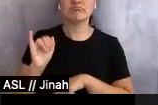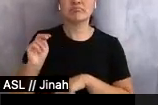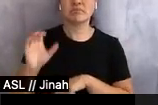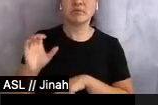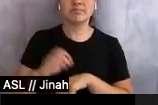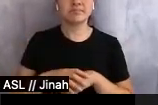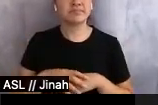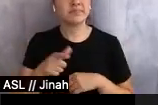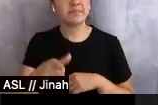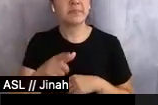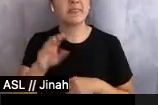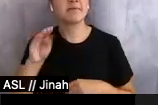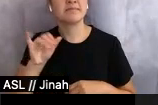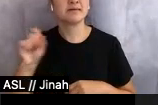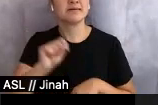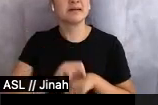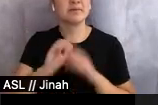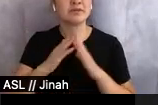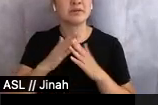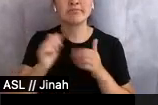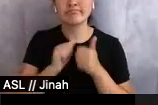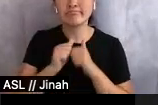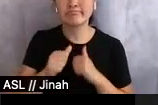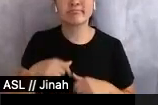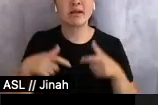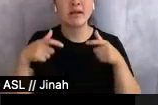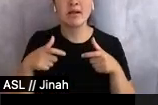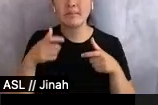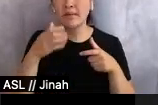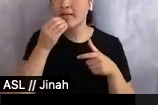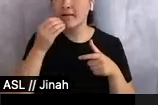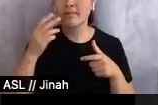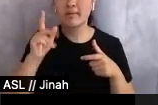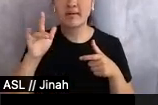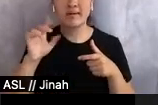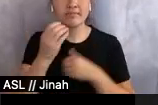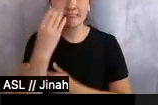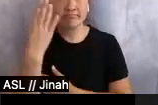contest, a pancake breakfast with firemen, an active Boy Scout Troop, a student art show at the